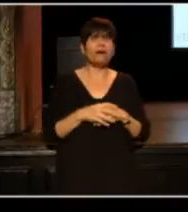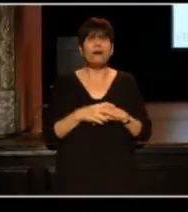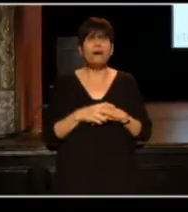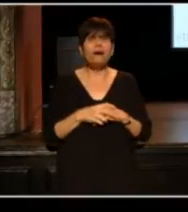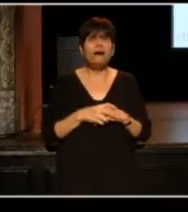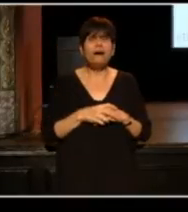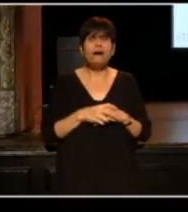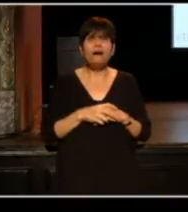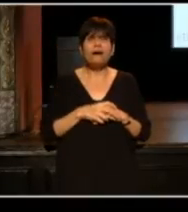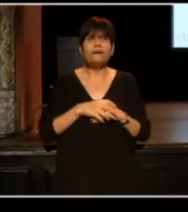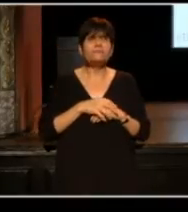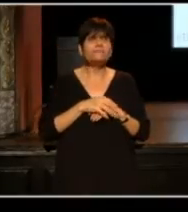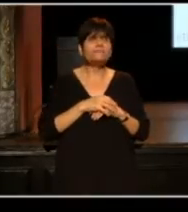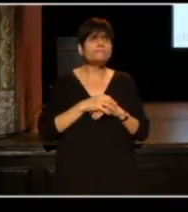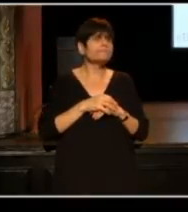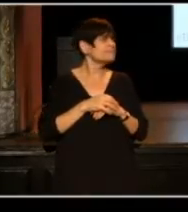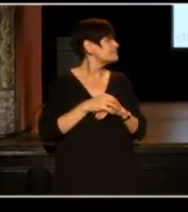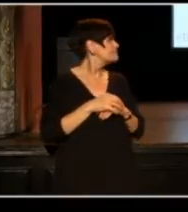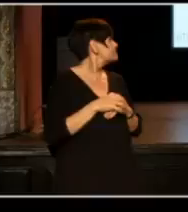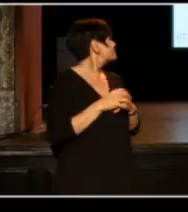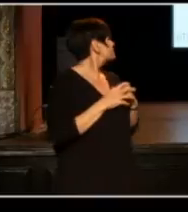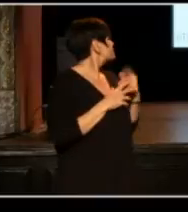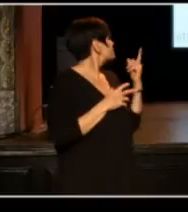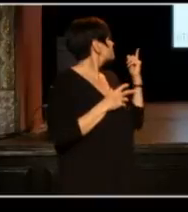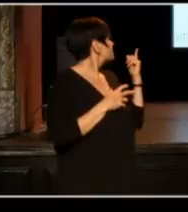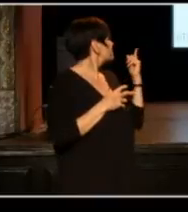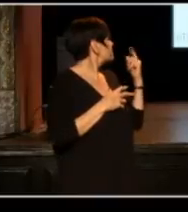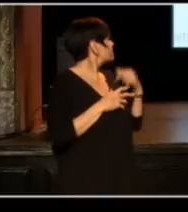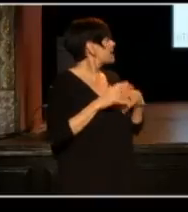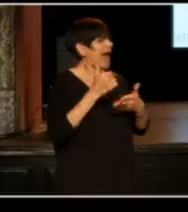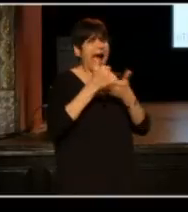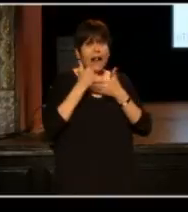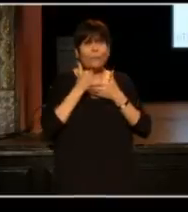Rachel Dolezal was on my chat room.